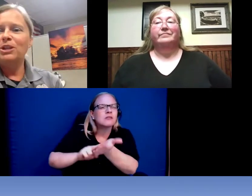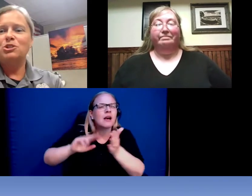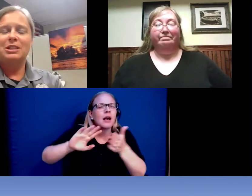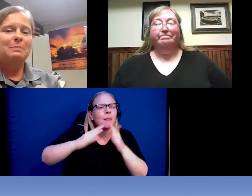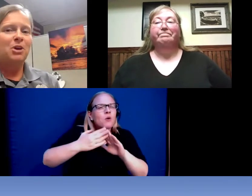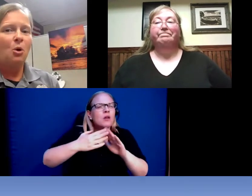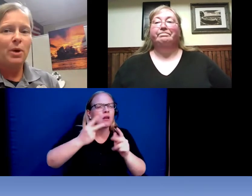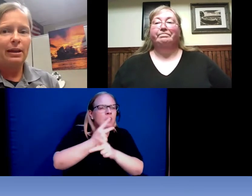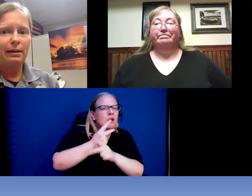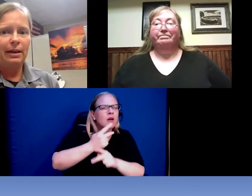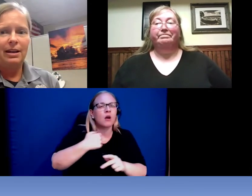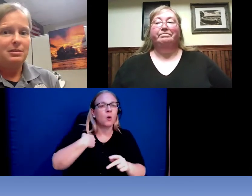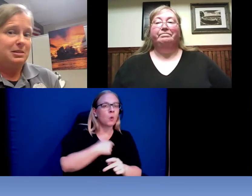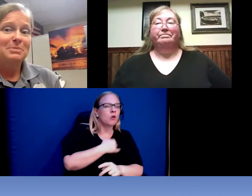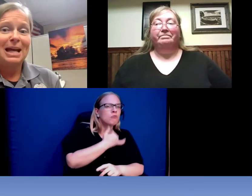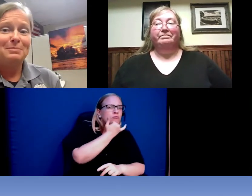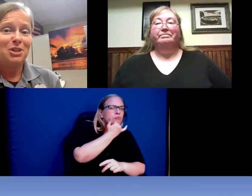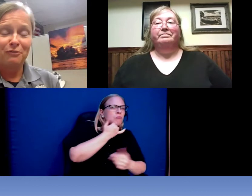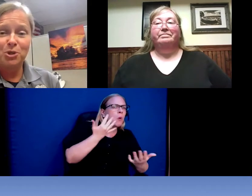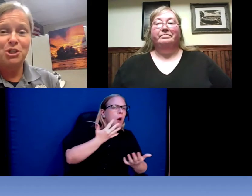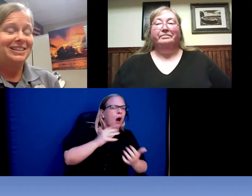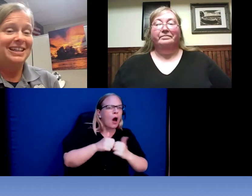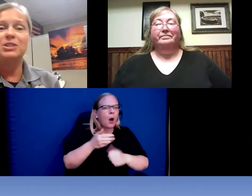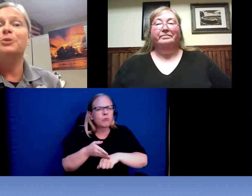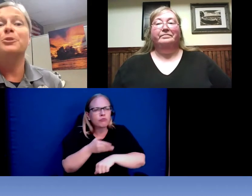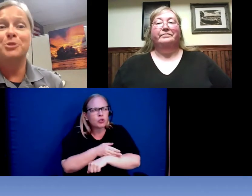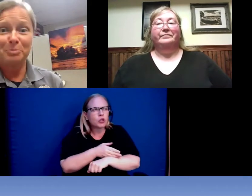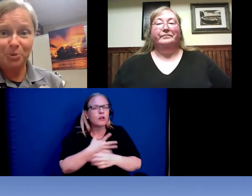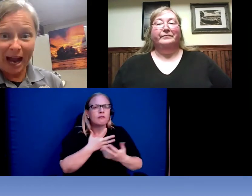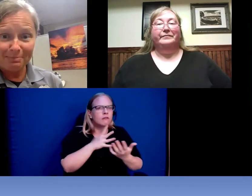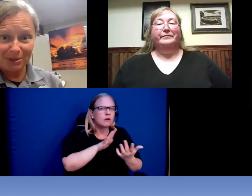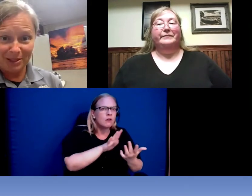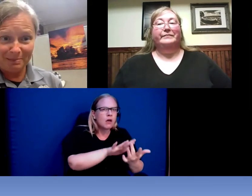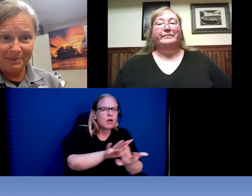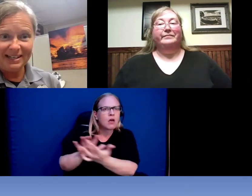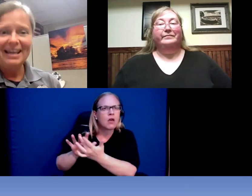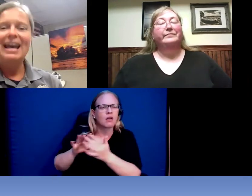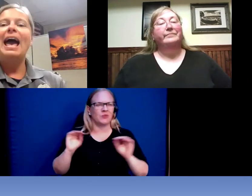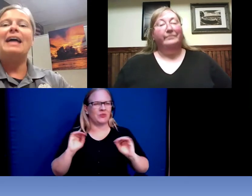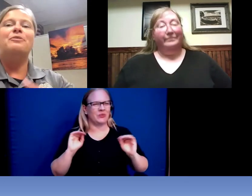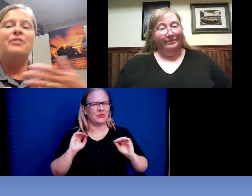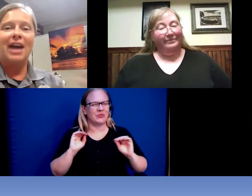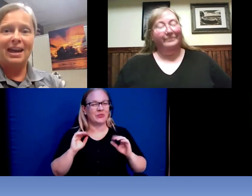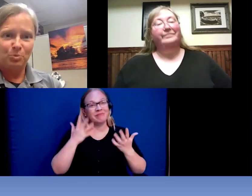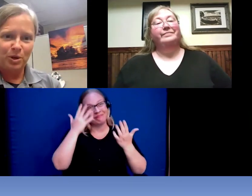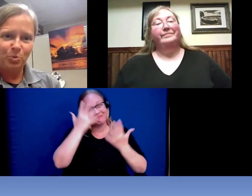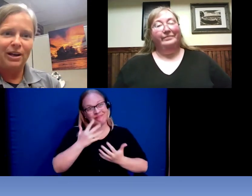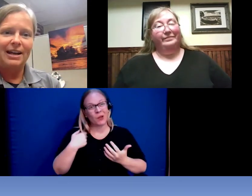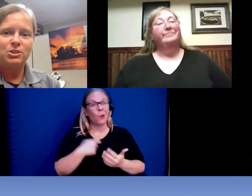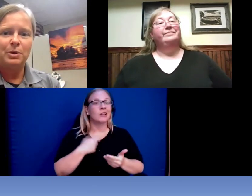just keep going and sometimes unfortunately until there is a problem and then we work on doing